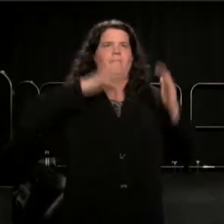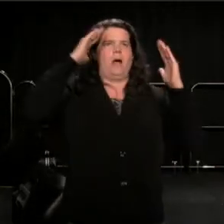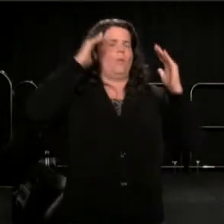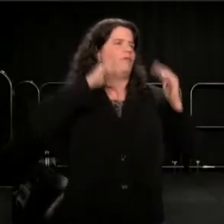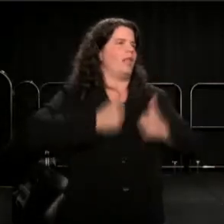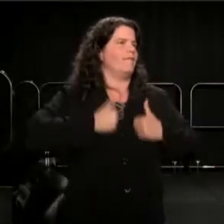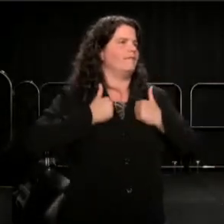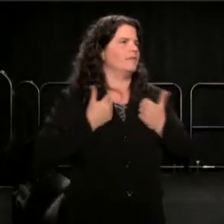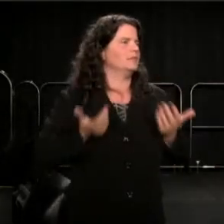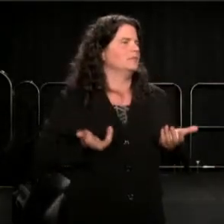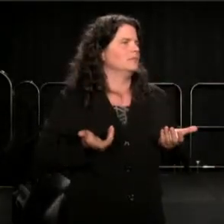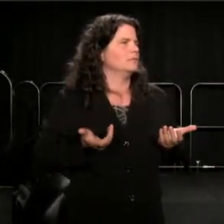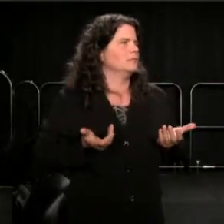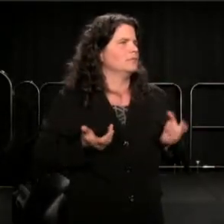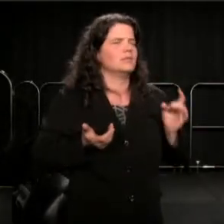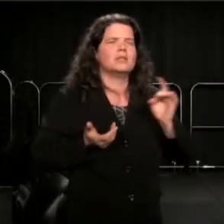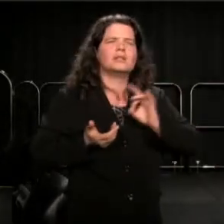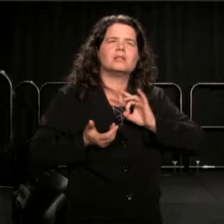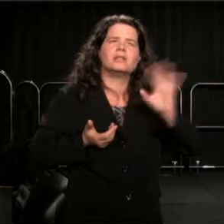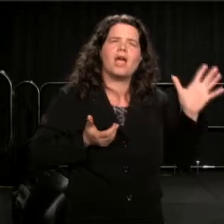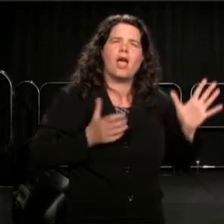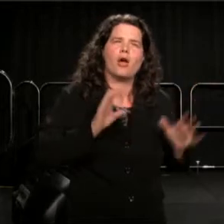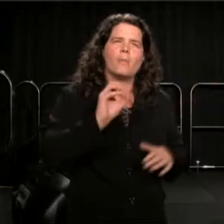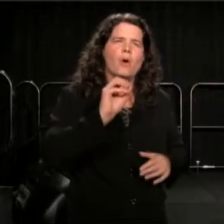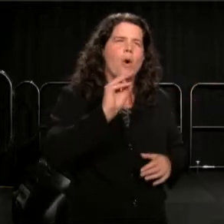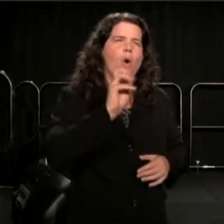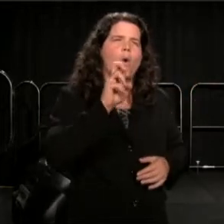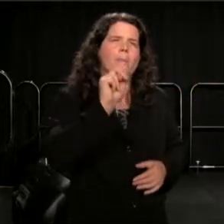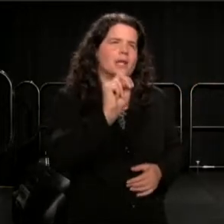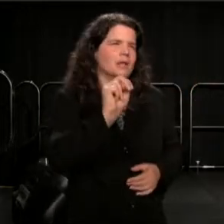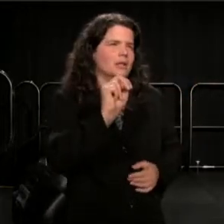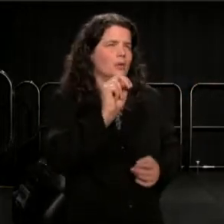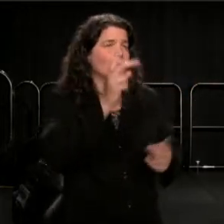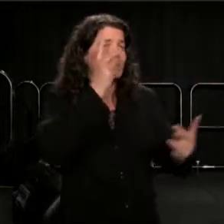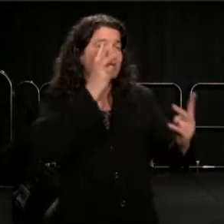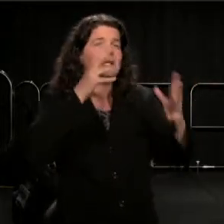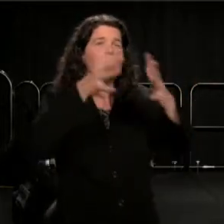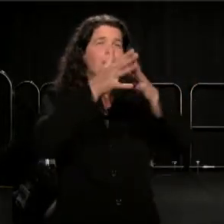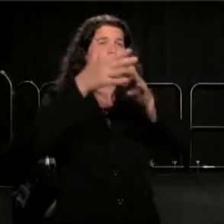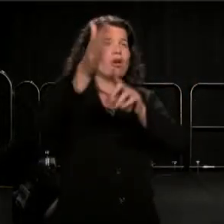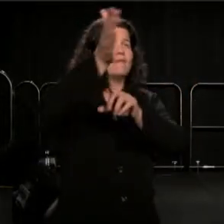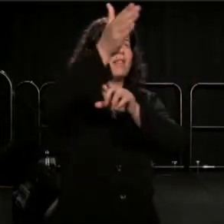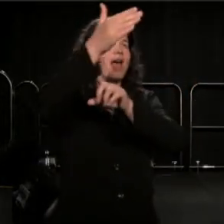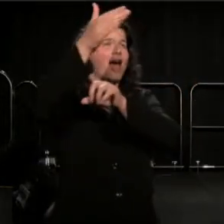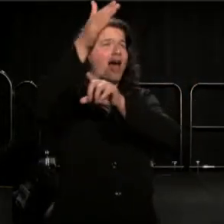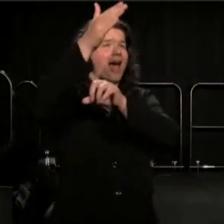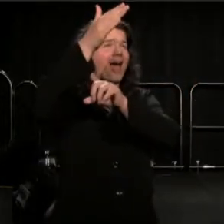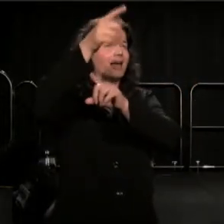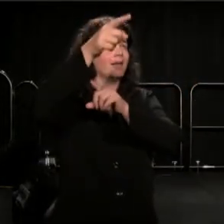And it's a terrible omen, when you see an American flag on somebody's car,